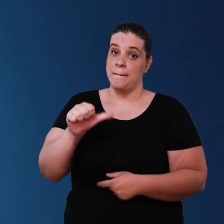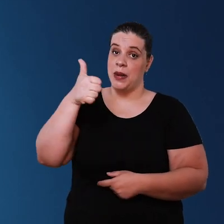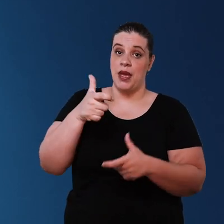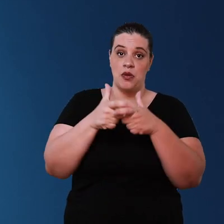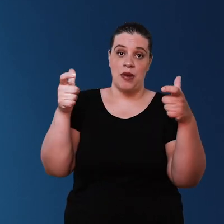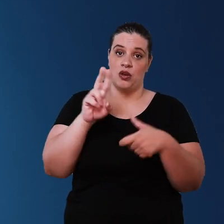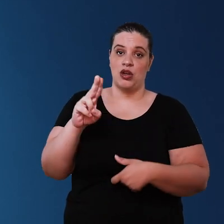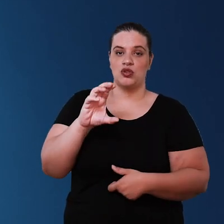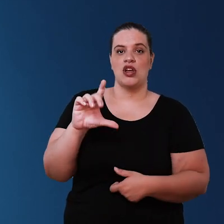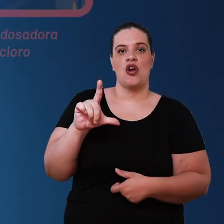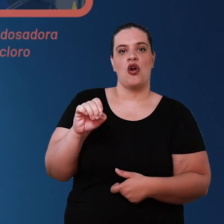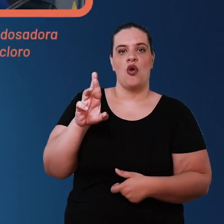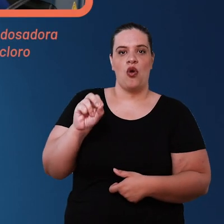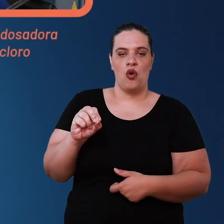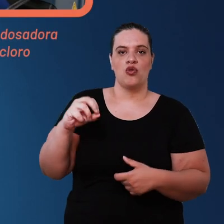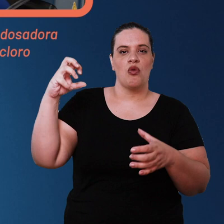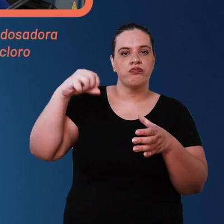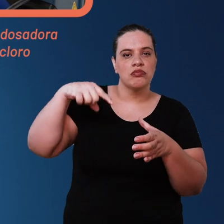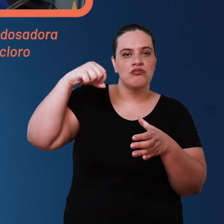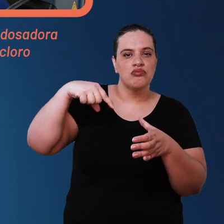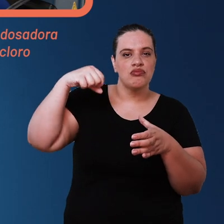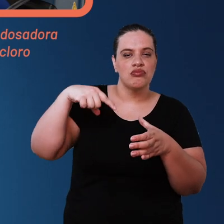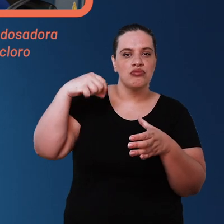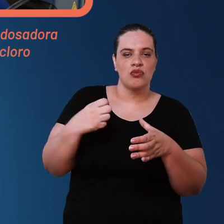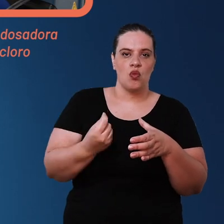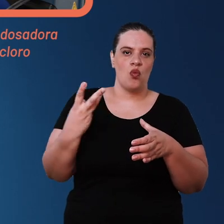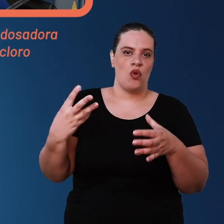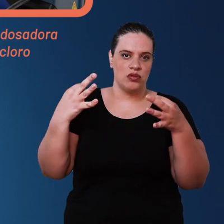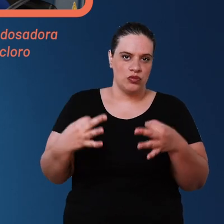death projects through pump dosing pumps metering an